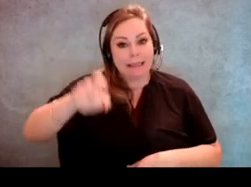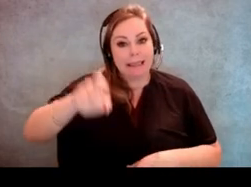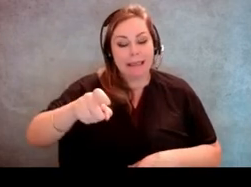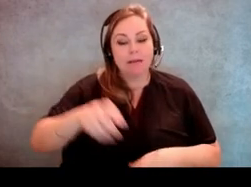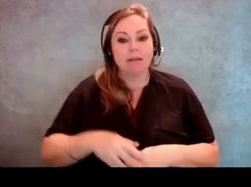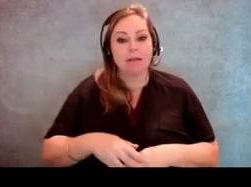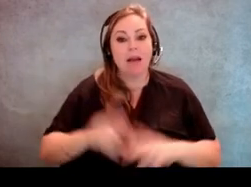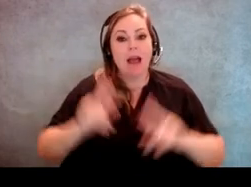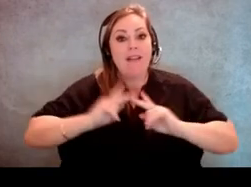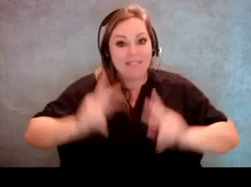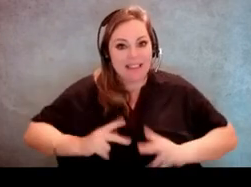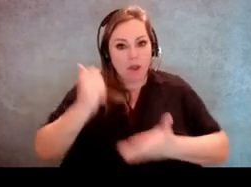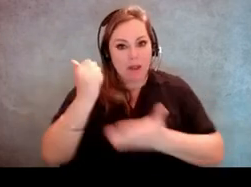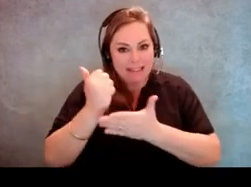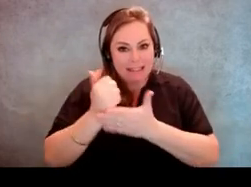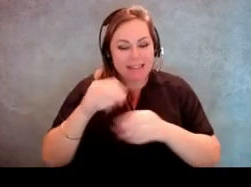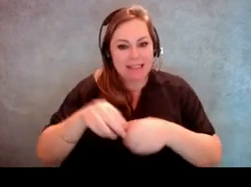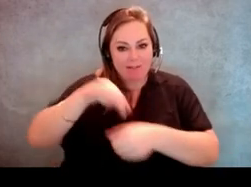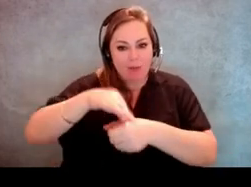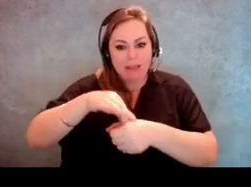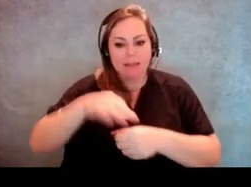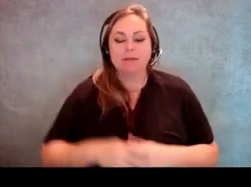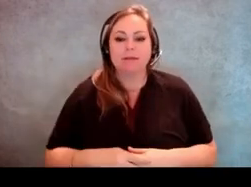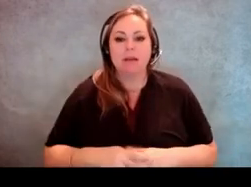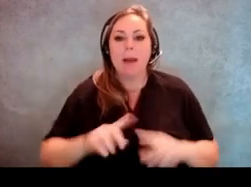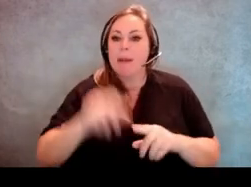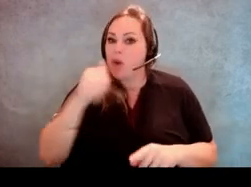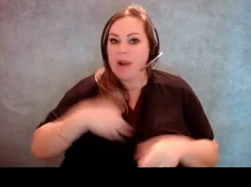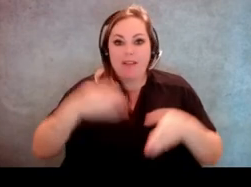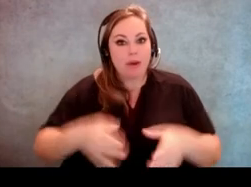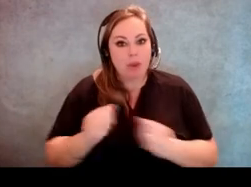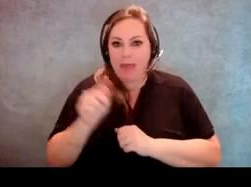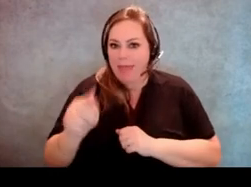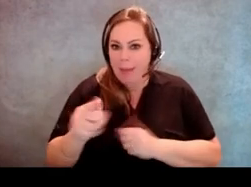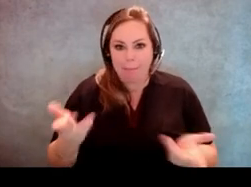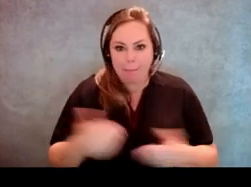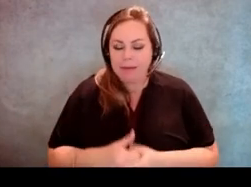to physically assist them in voting, but they don't have anybody that they brought with them,